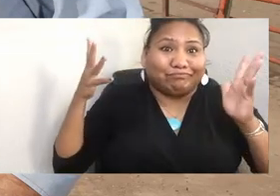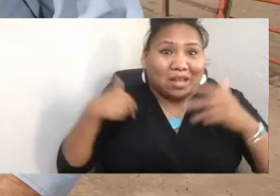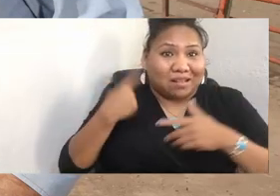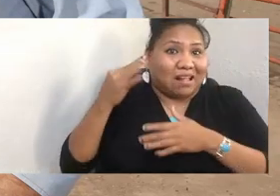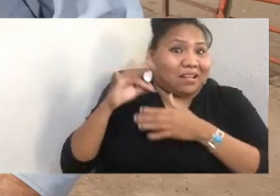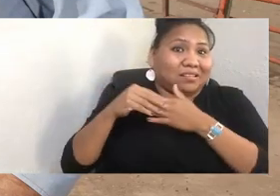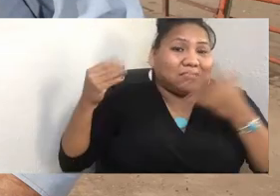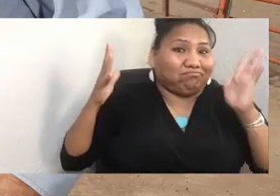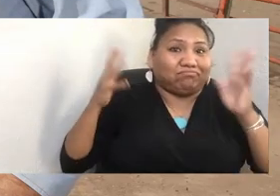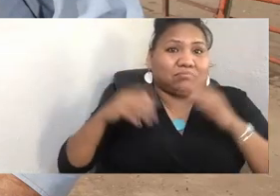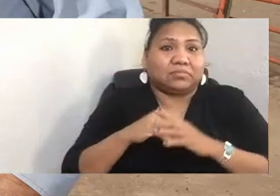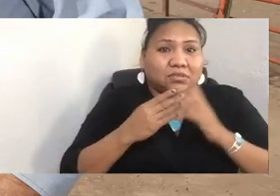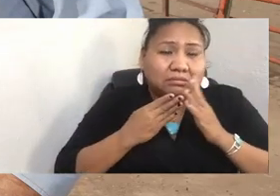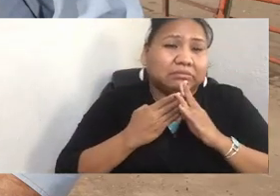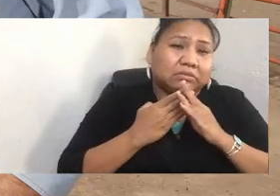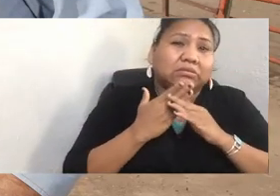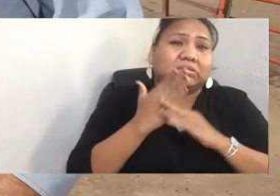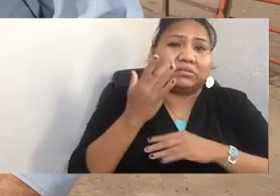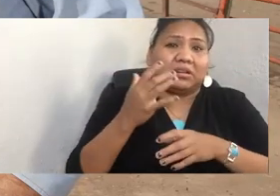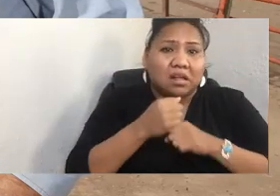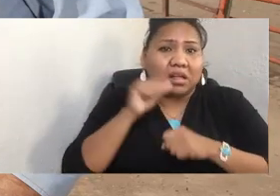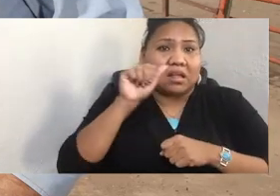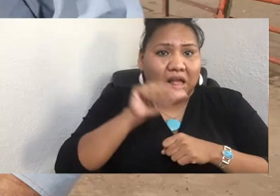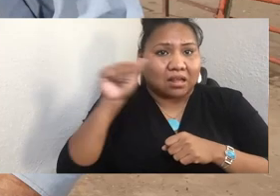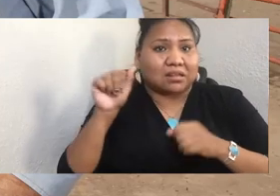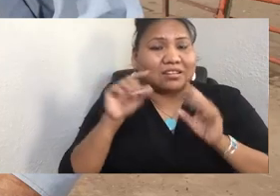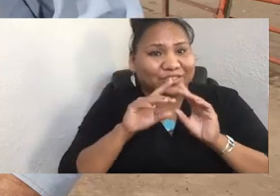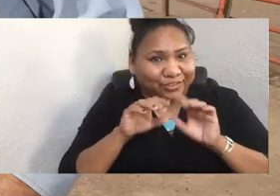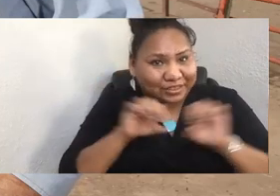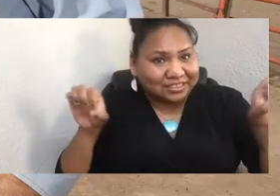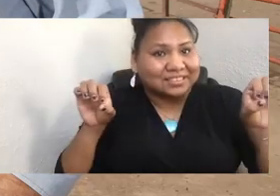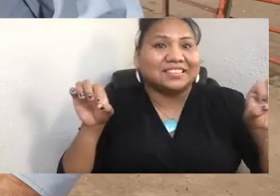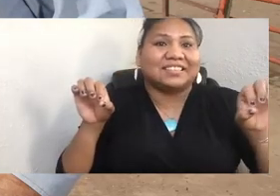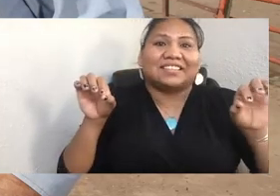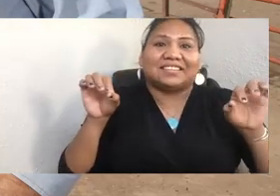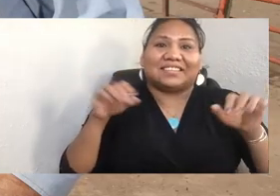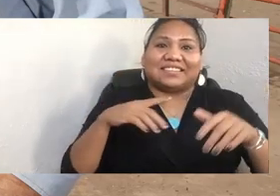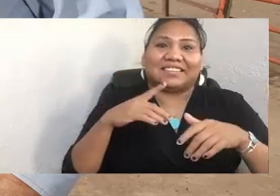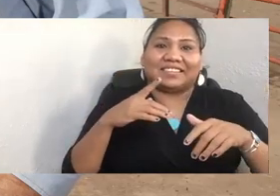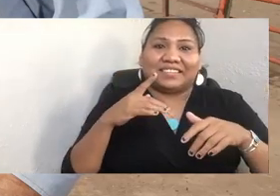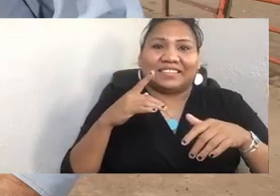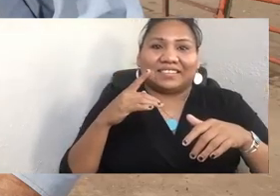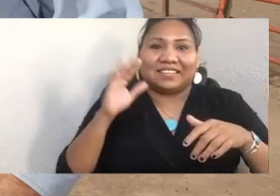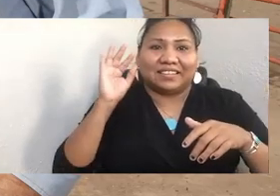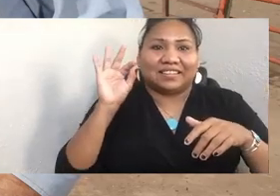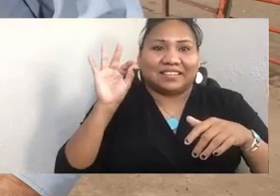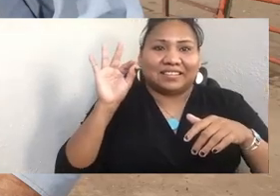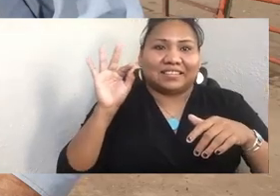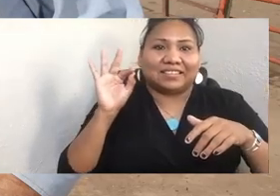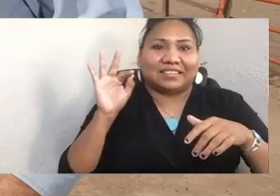an AA degree, then theology school, and then law school. And then Leon, when he graduated,